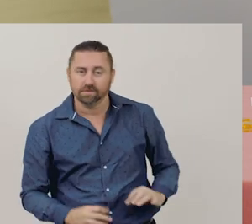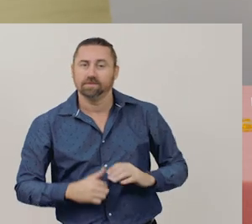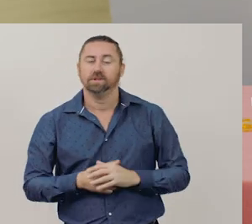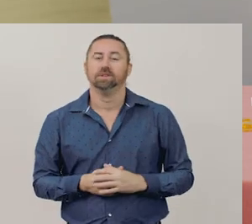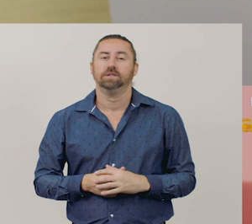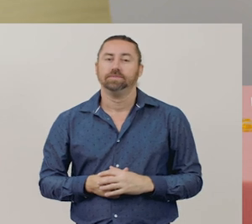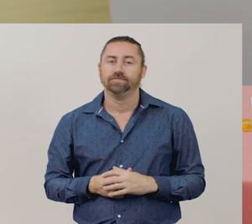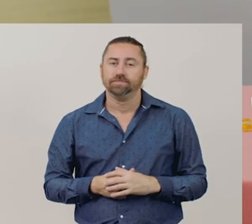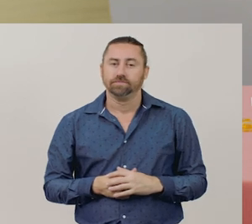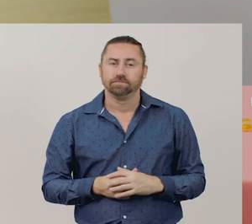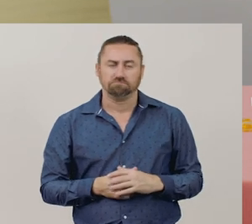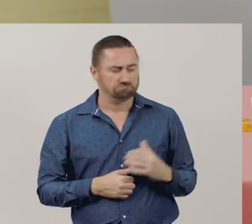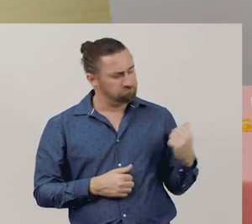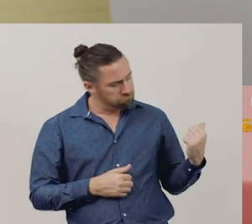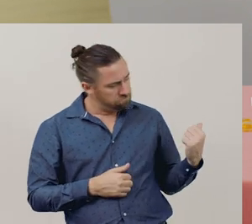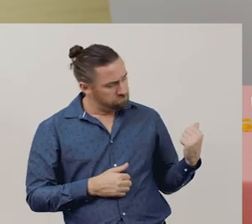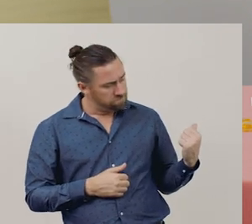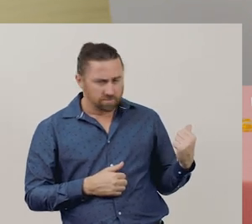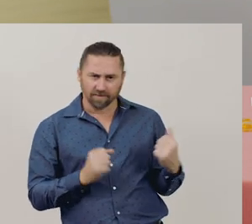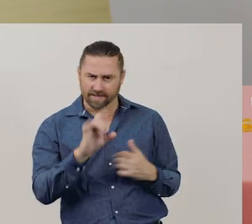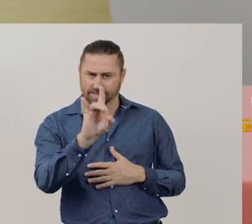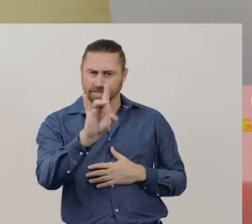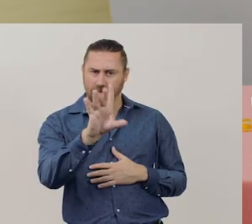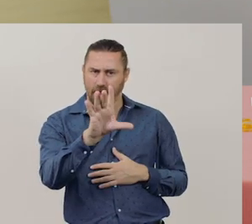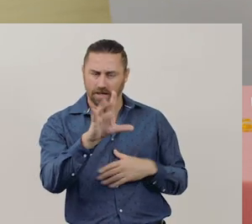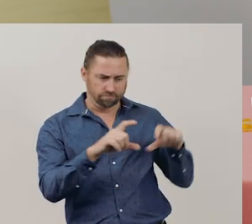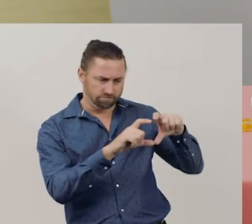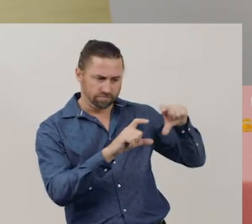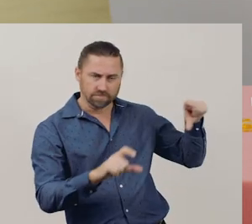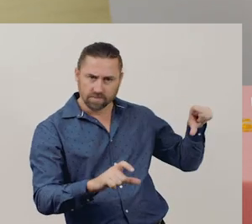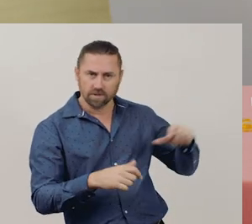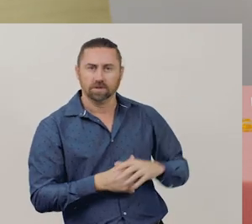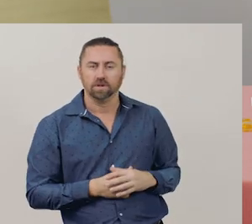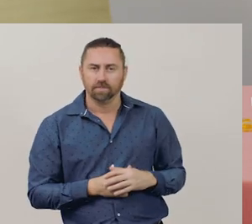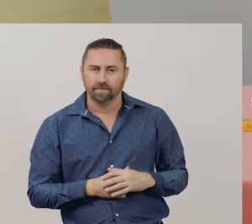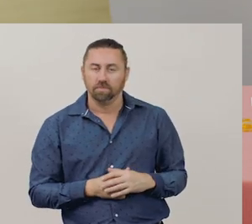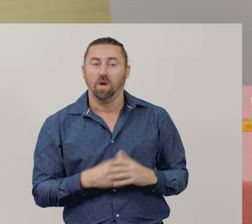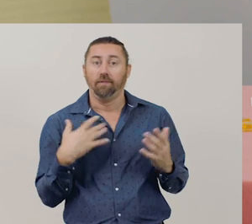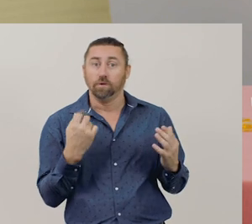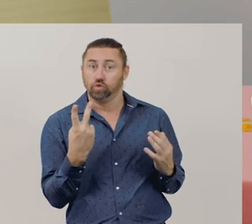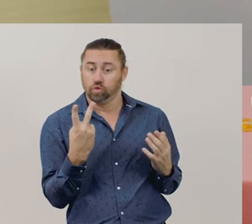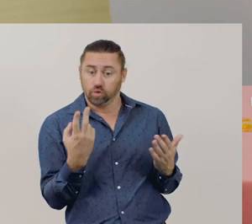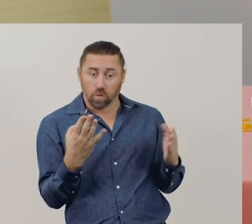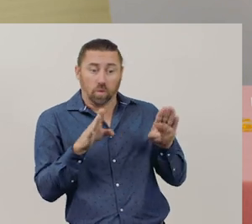There are 10 spaces on a tens frame, and 20 spaces on a double tens frame.